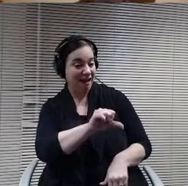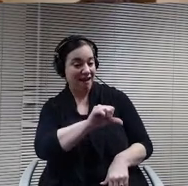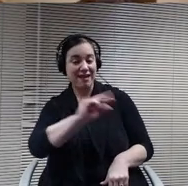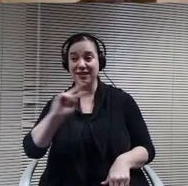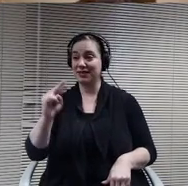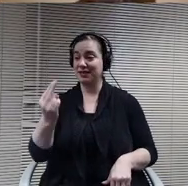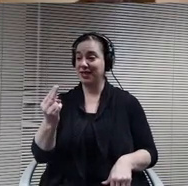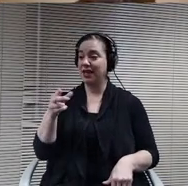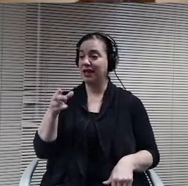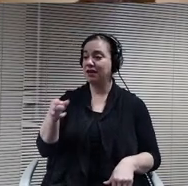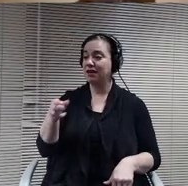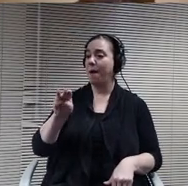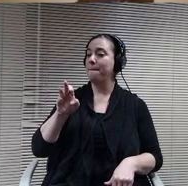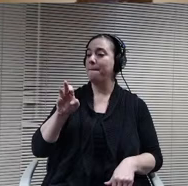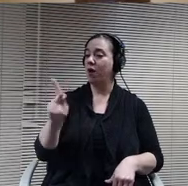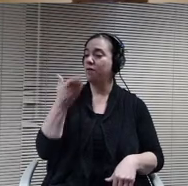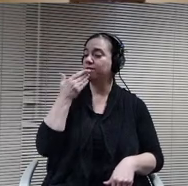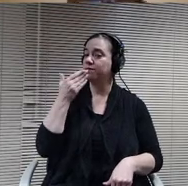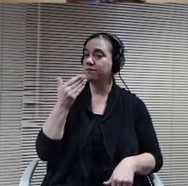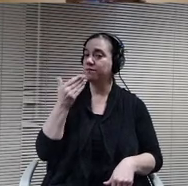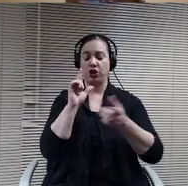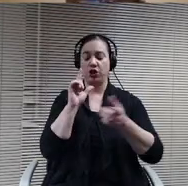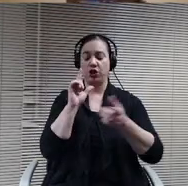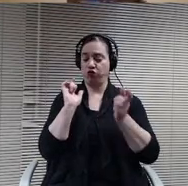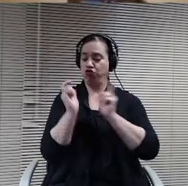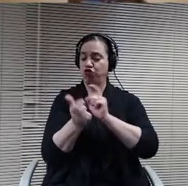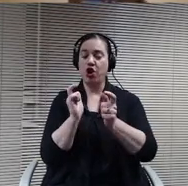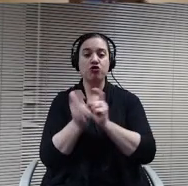much. Are there any changes to tonight's agenda?